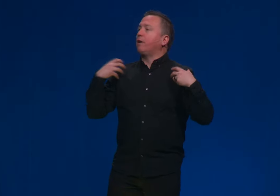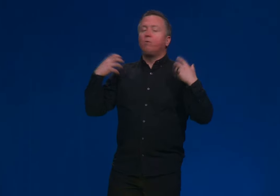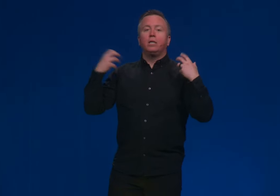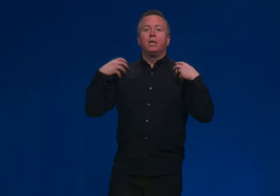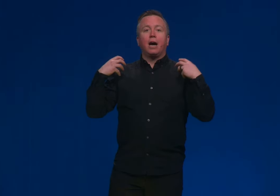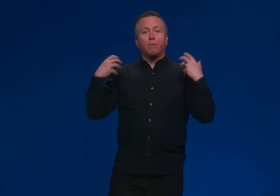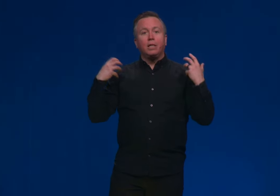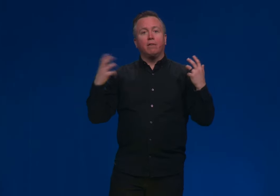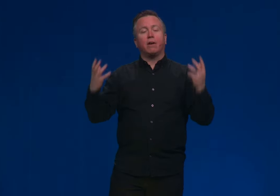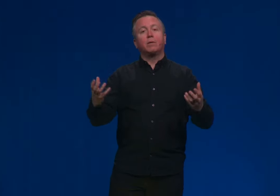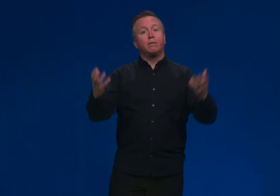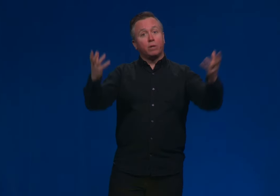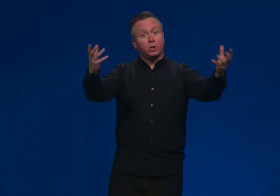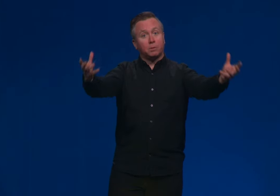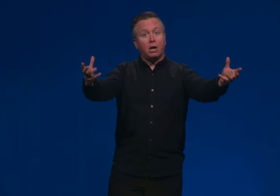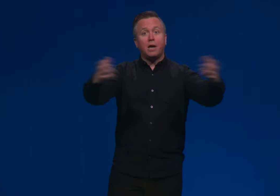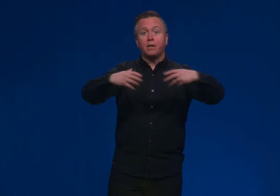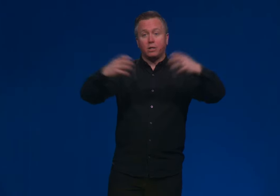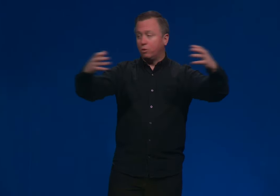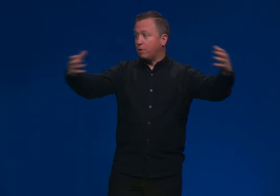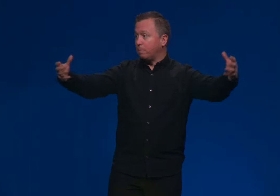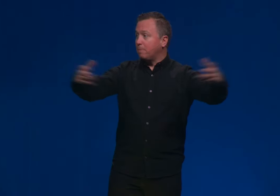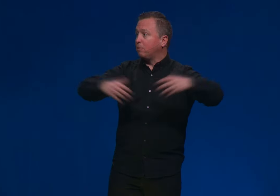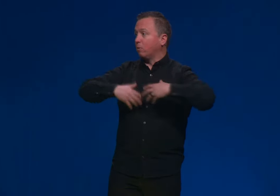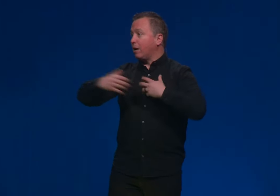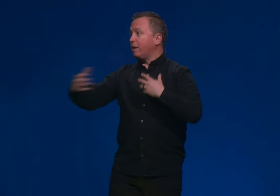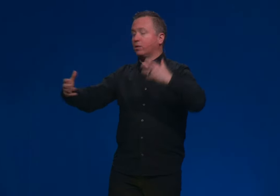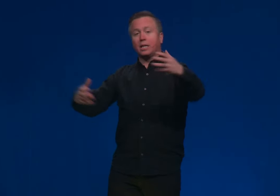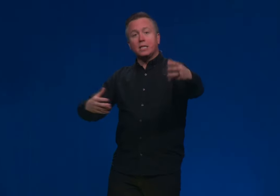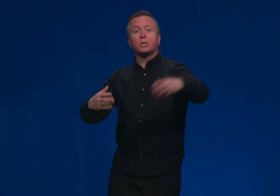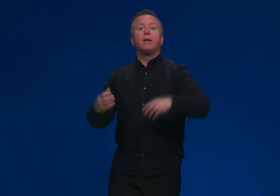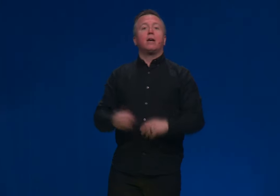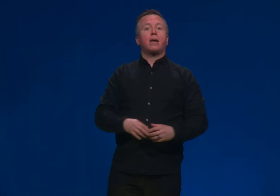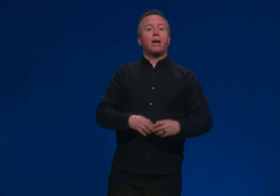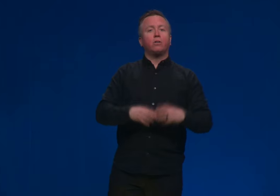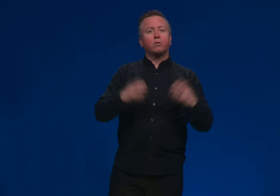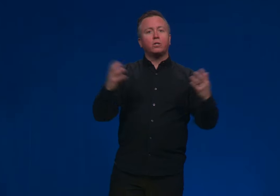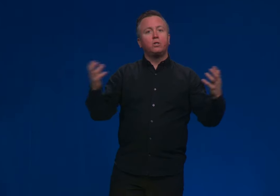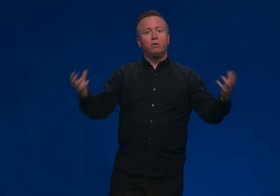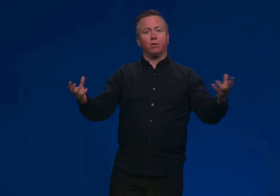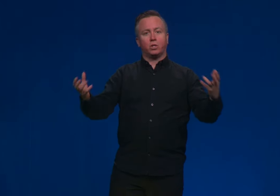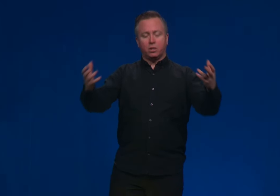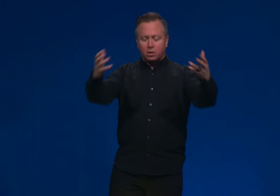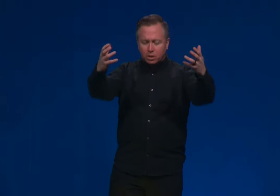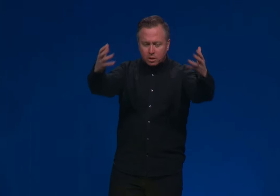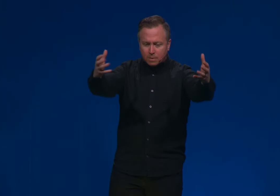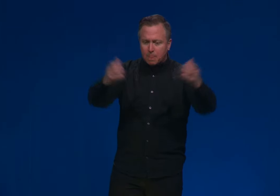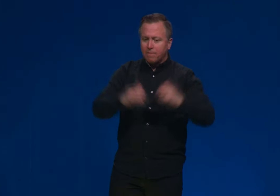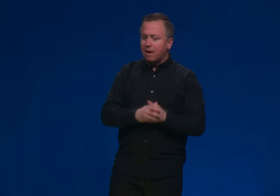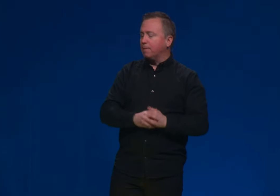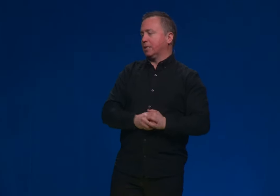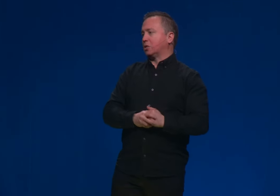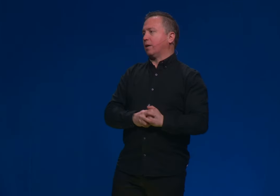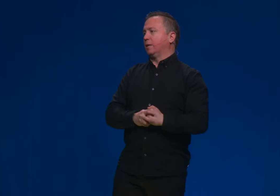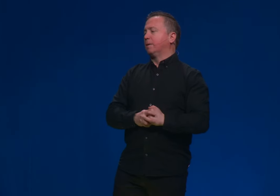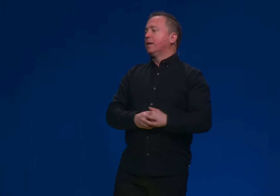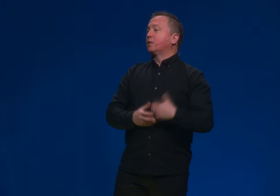How do we how do we live? How do we live in relation to God, to other people or wives or kids, and also this universe, the environment he's created. He's created. So today, Genesis one and Armando read for us some of the creation account,